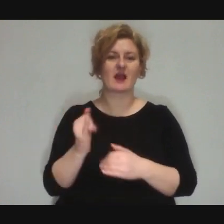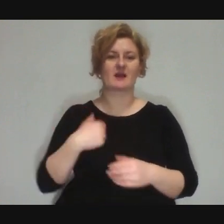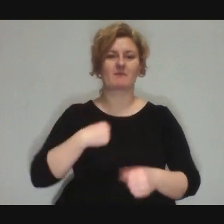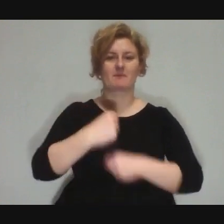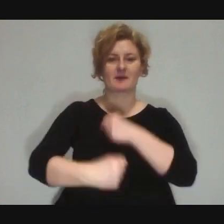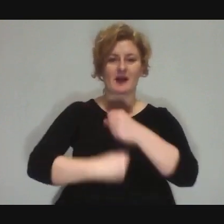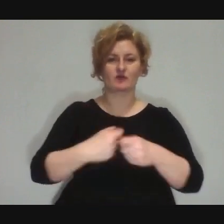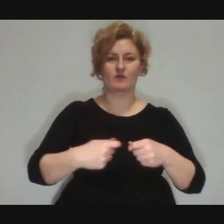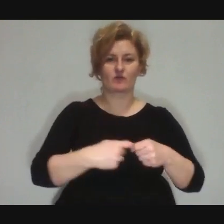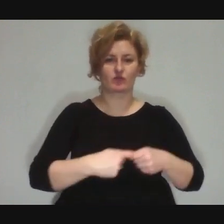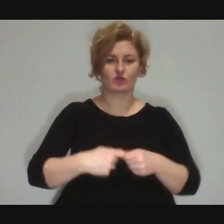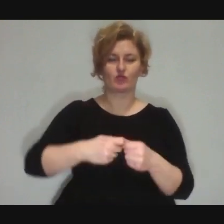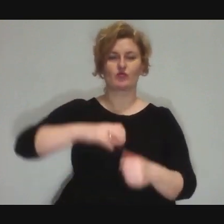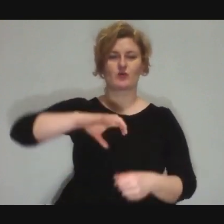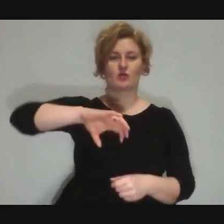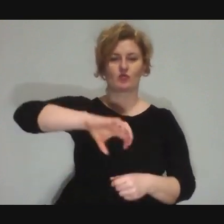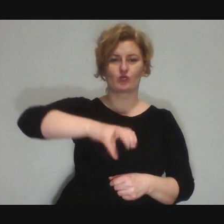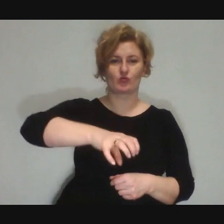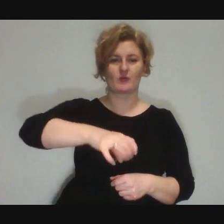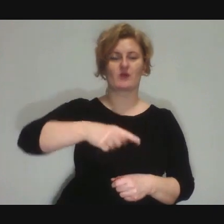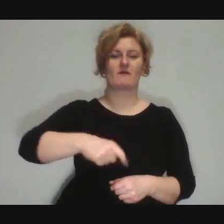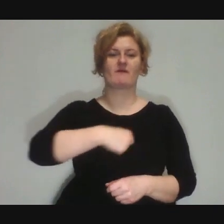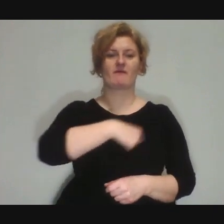it's a very cool experience.